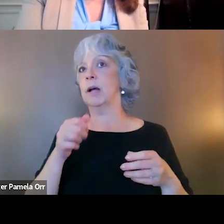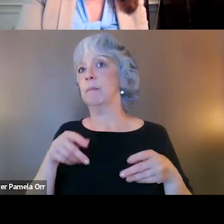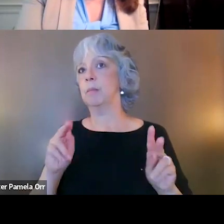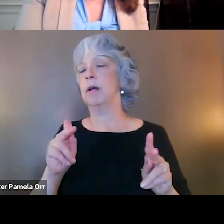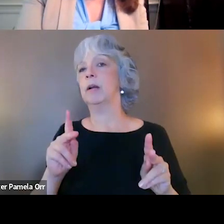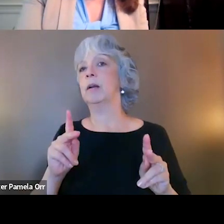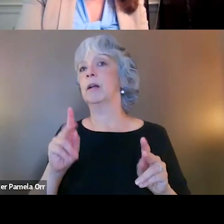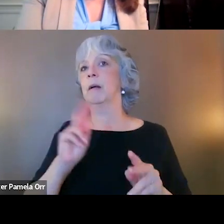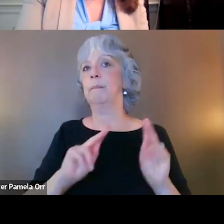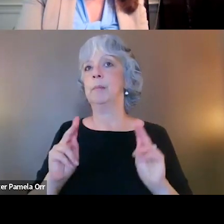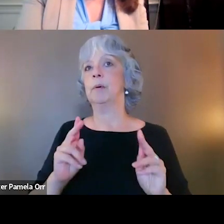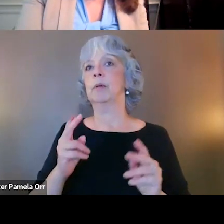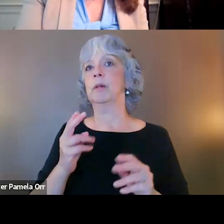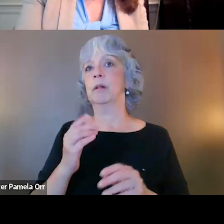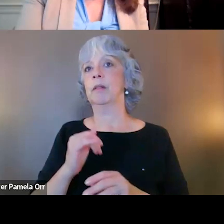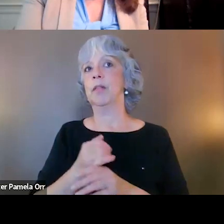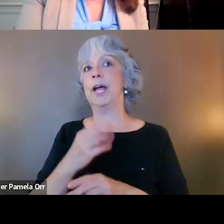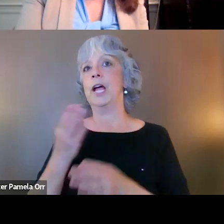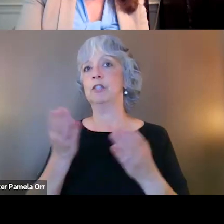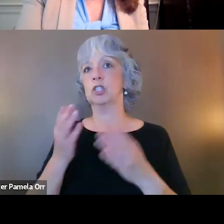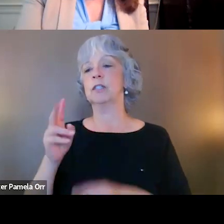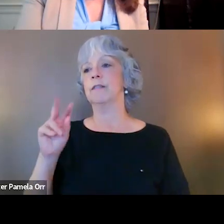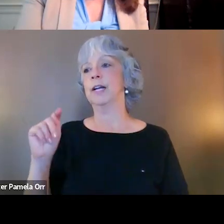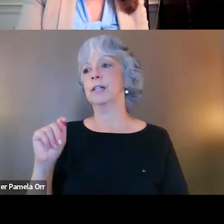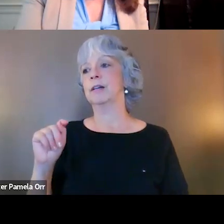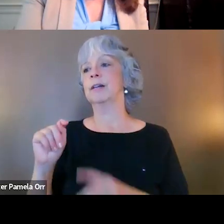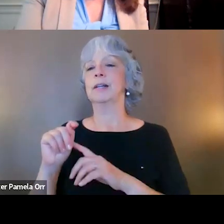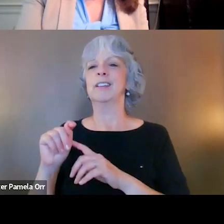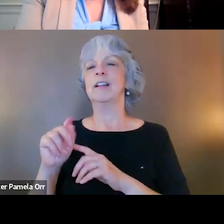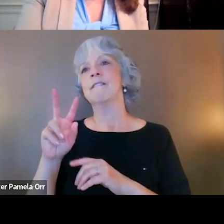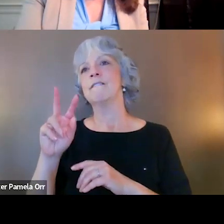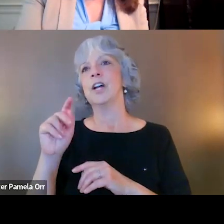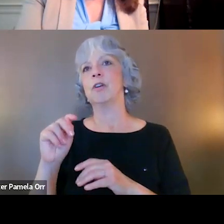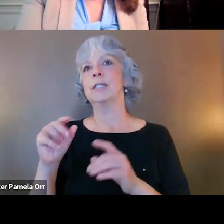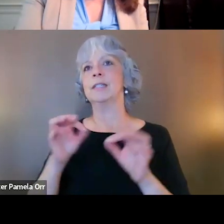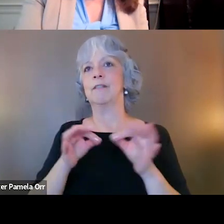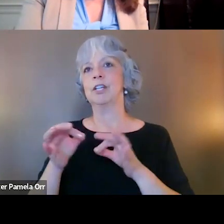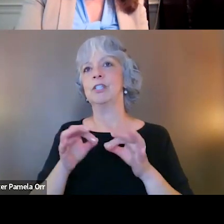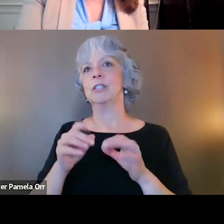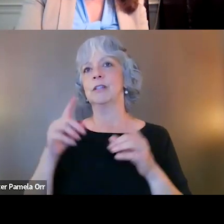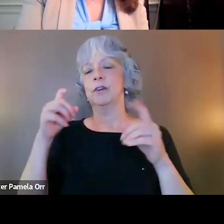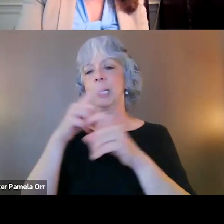And I put that in quotes only because unfortunately the definition of veteran is very complicated and is set by congress and is not, you know,